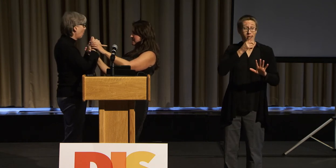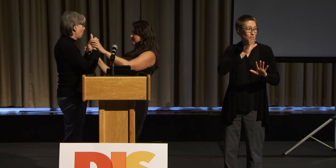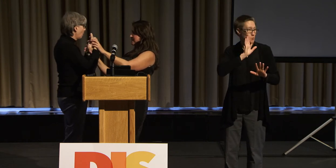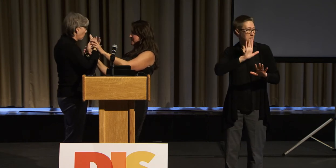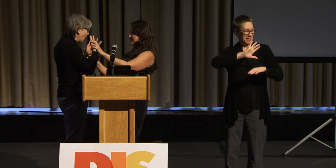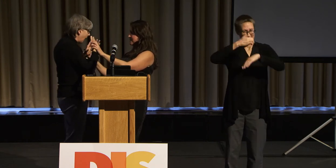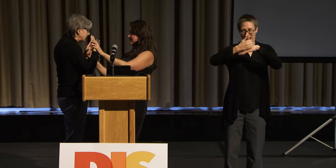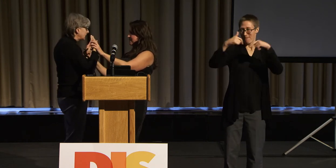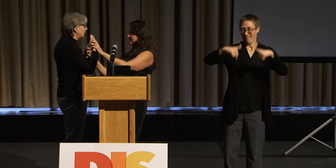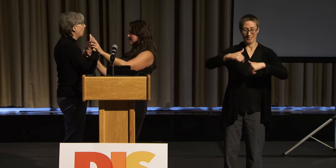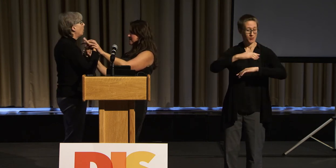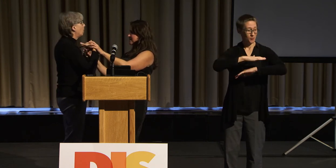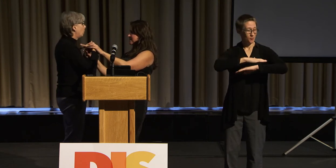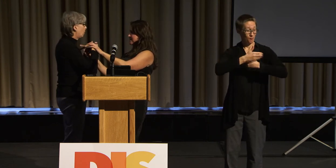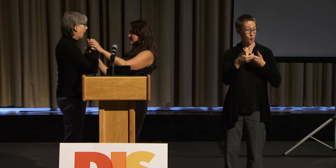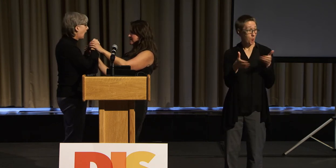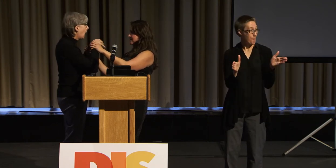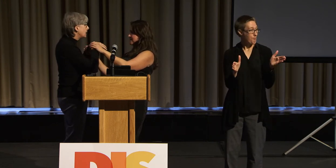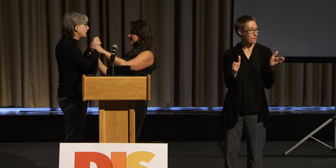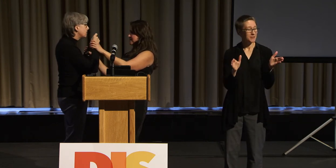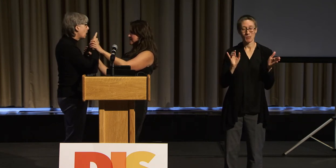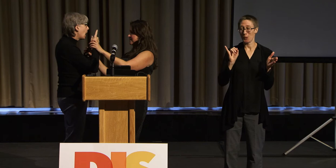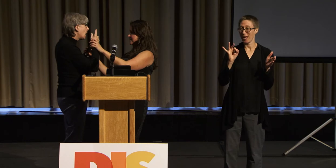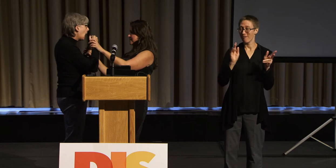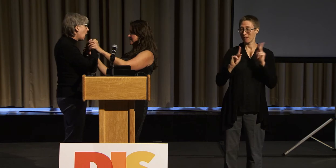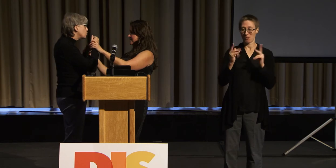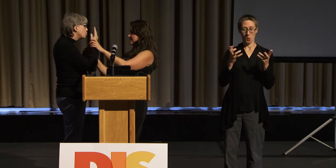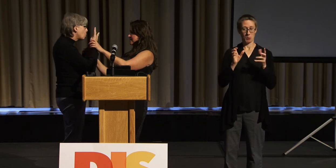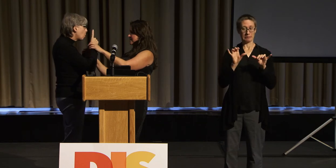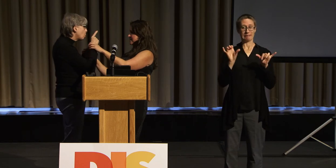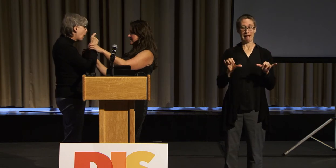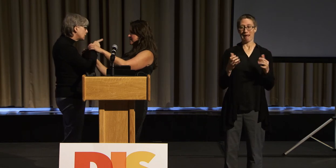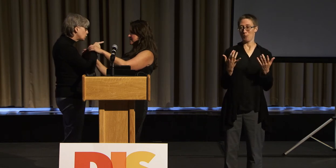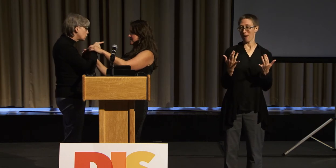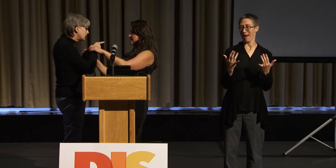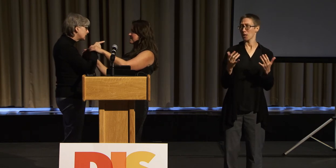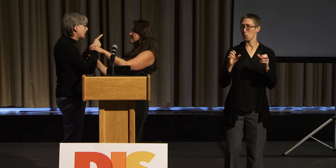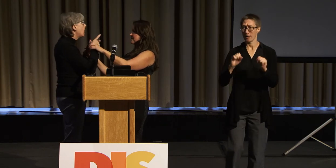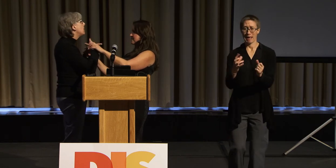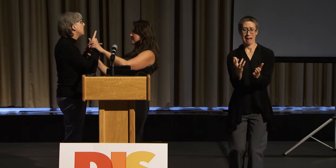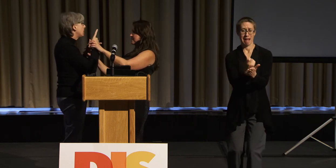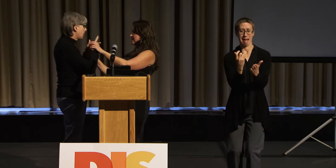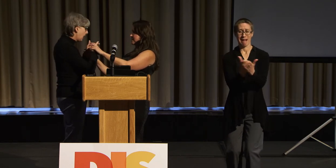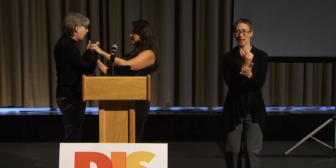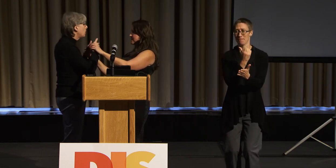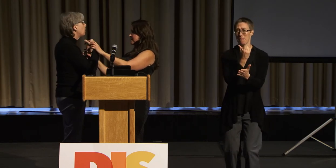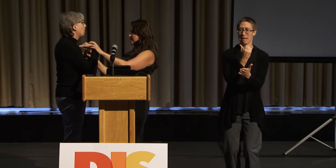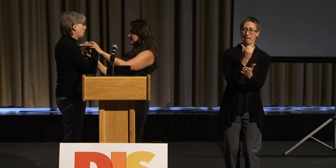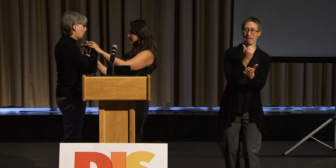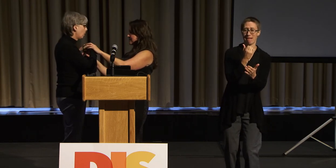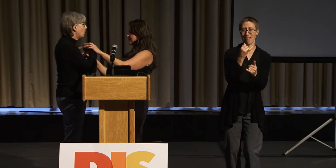we can do the last two questions and then you can go to your next session.